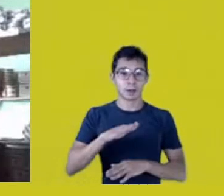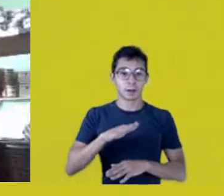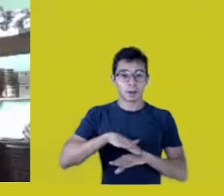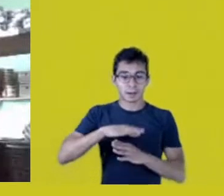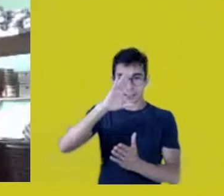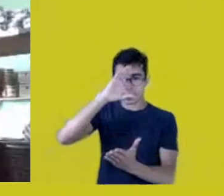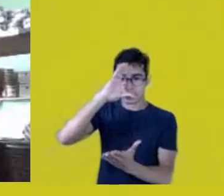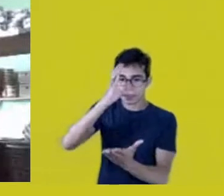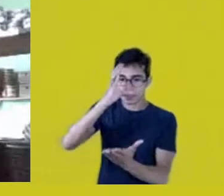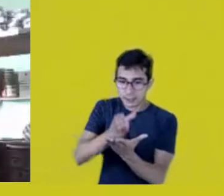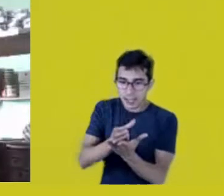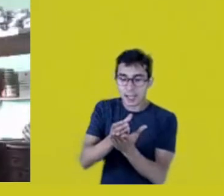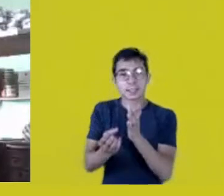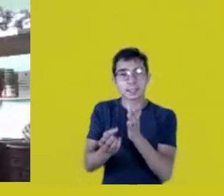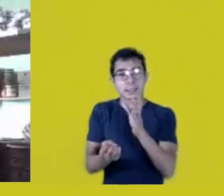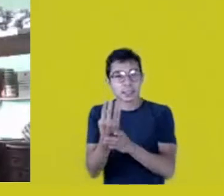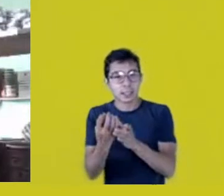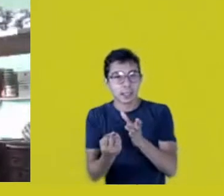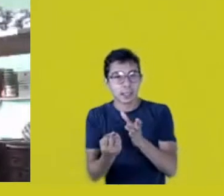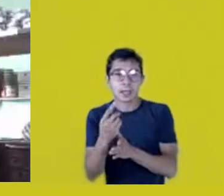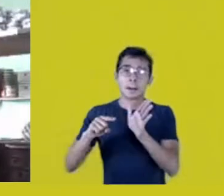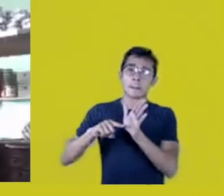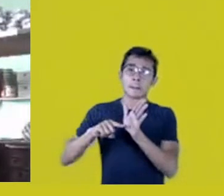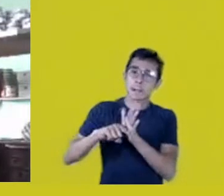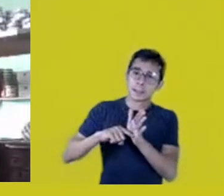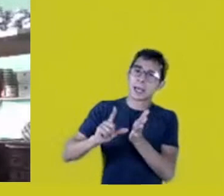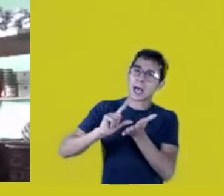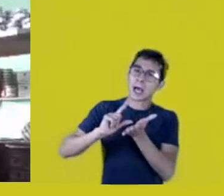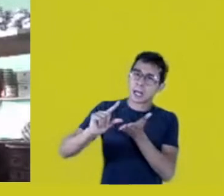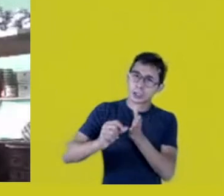theses with a very proper view